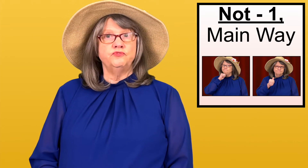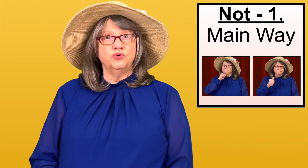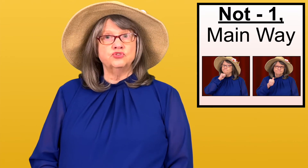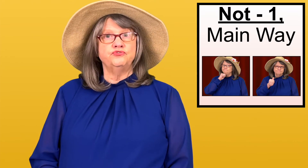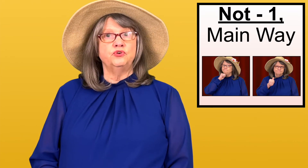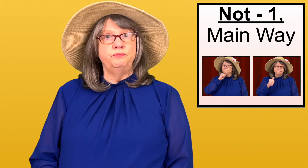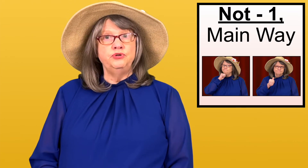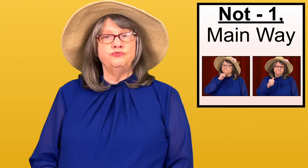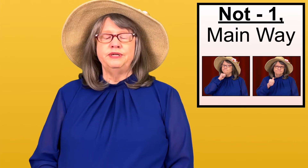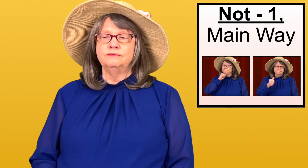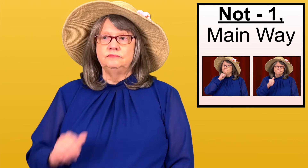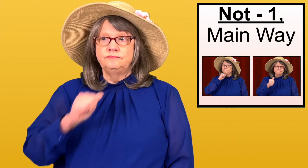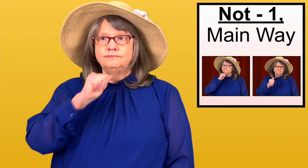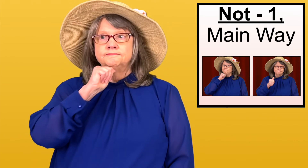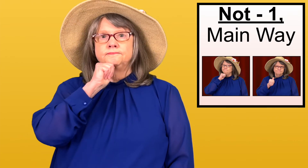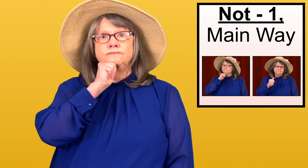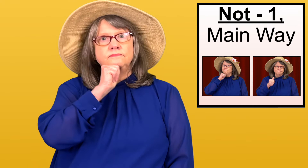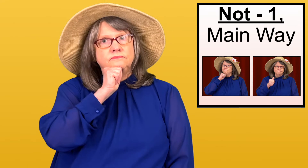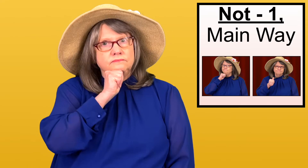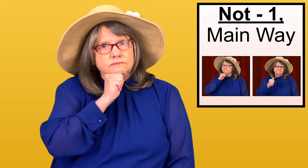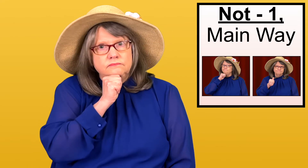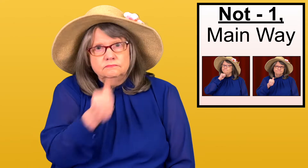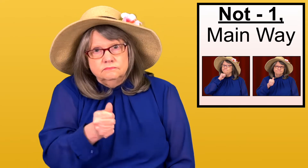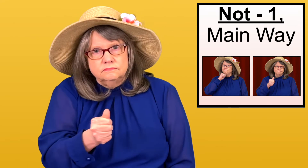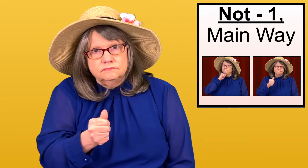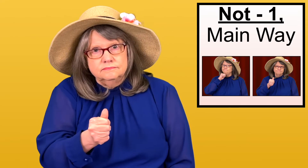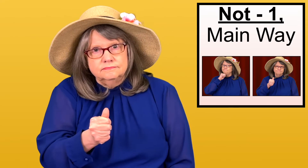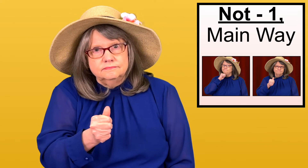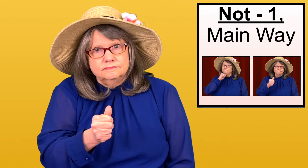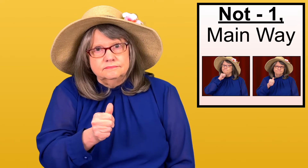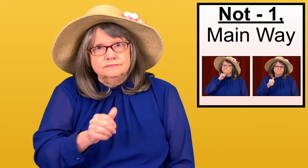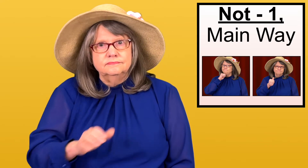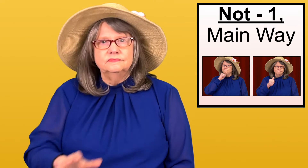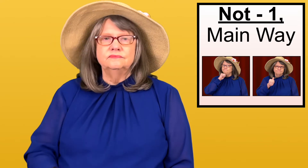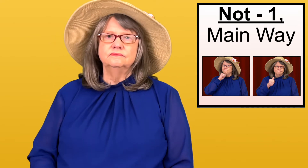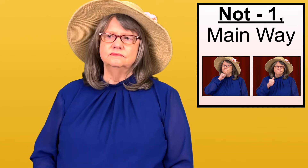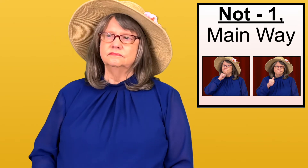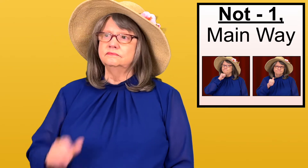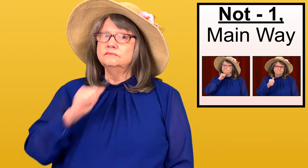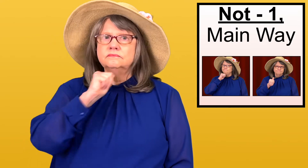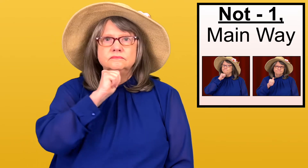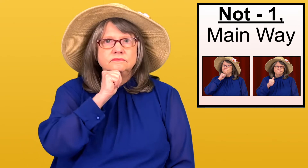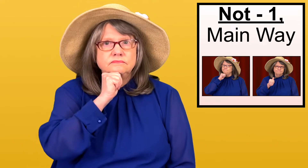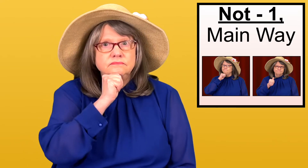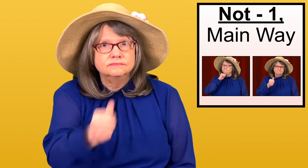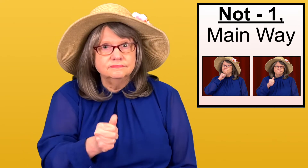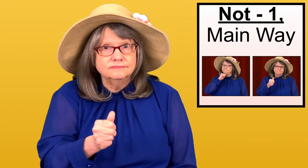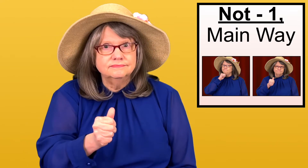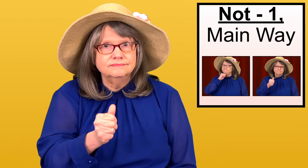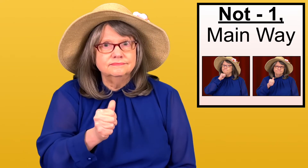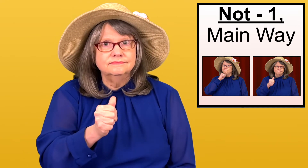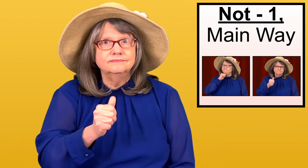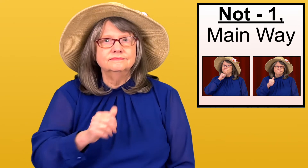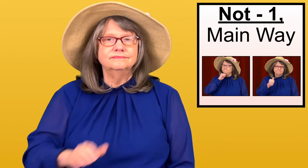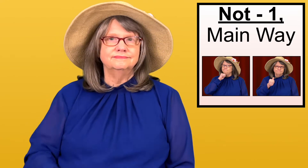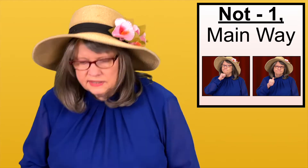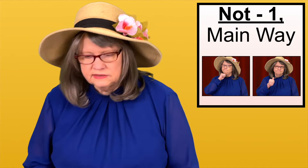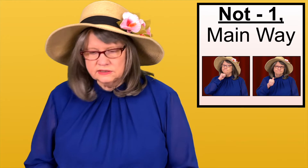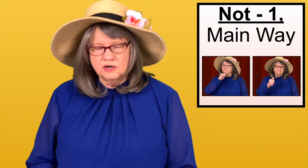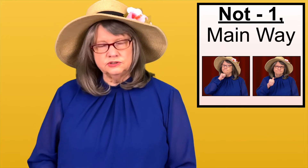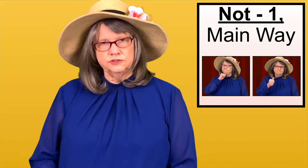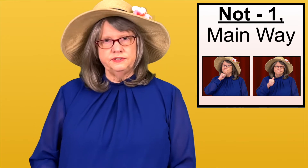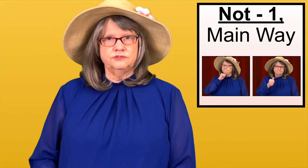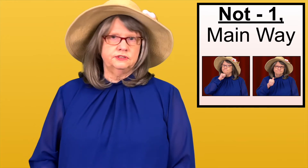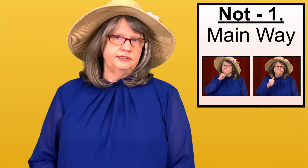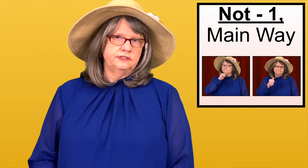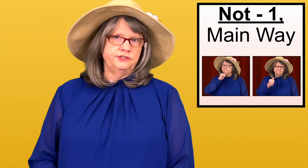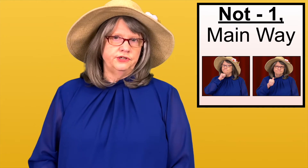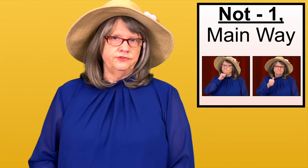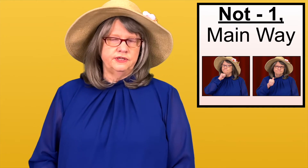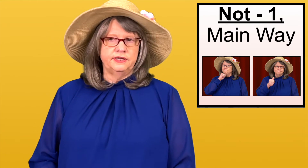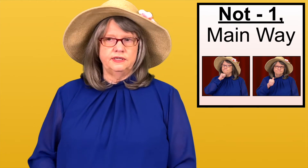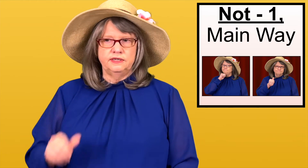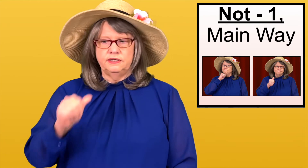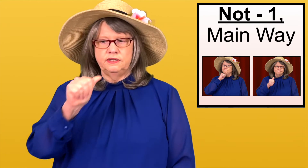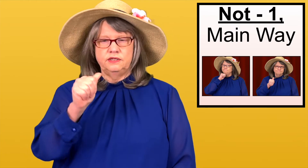forceful movement. It's also interesting to note that if